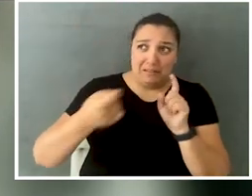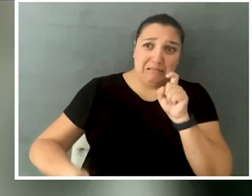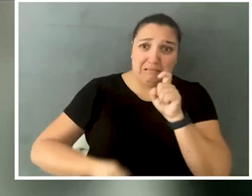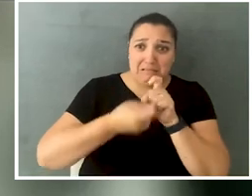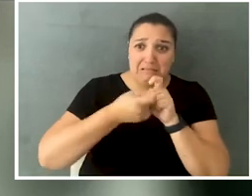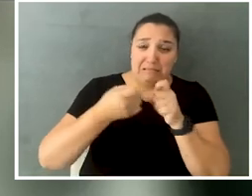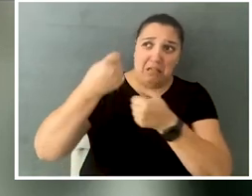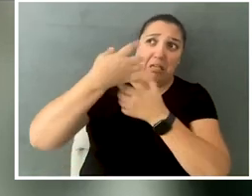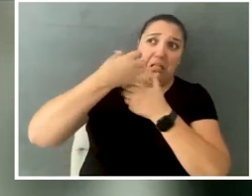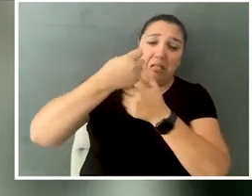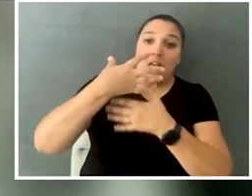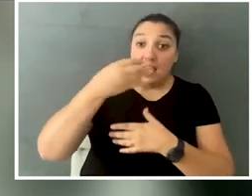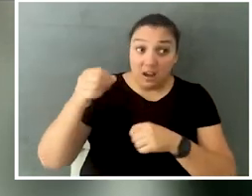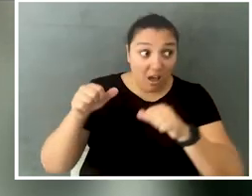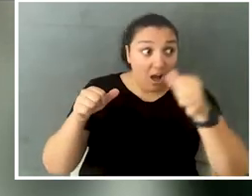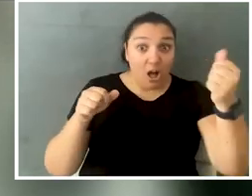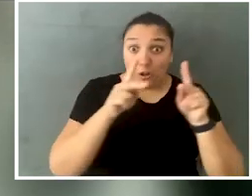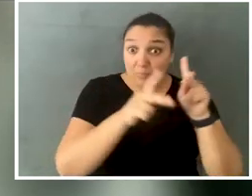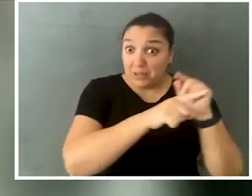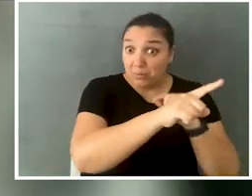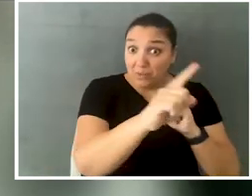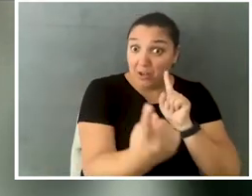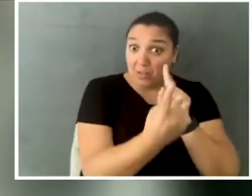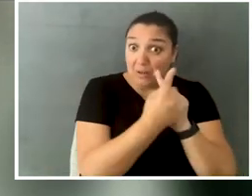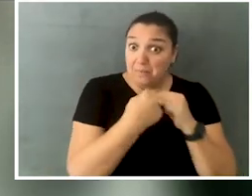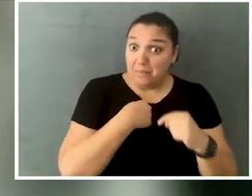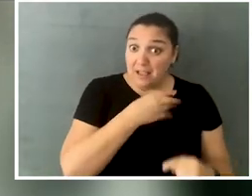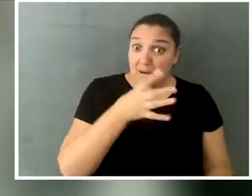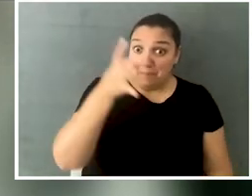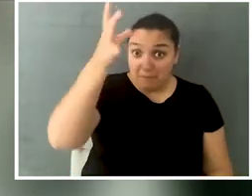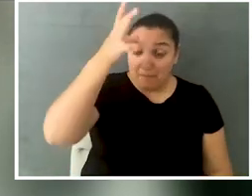I also heard from a lot of other people that would come up to me and my mom and be like,